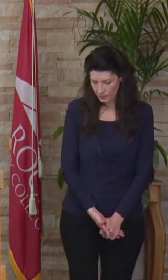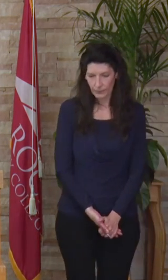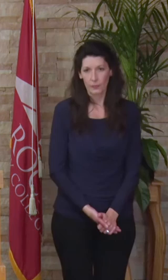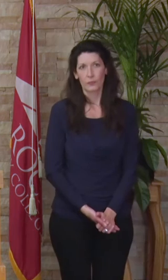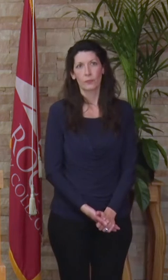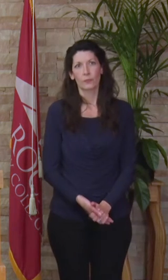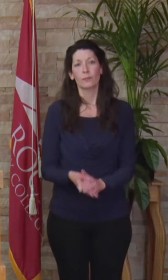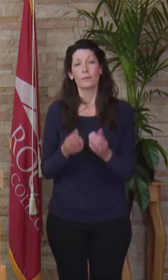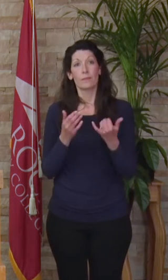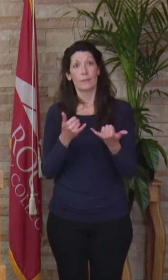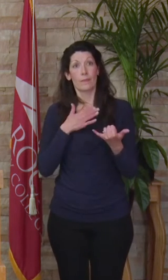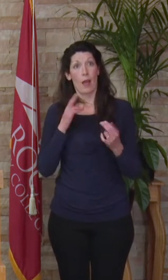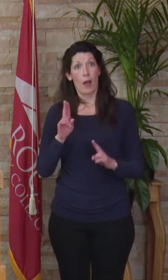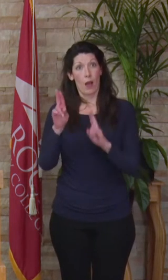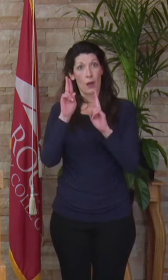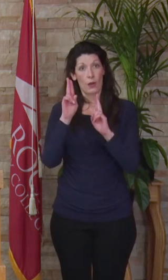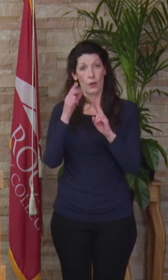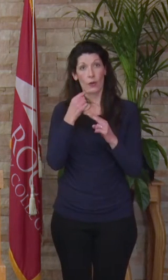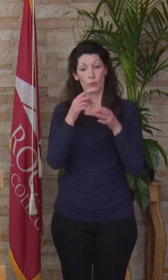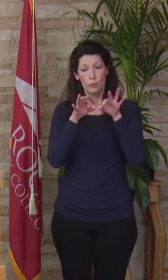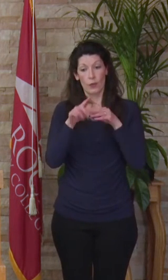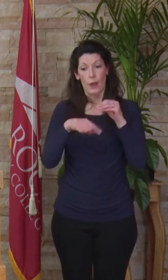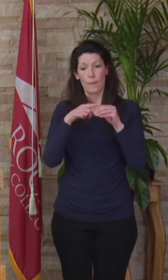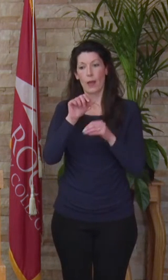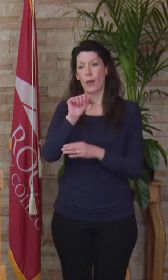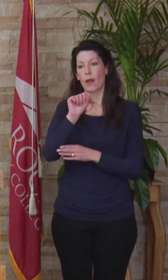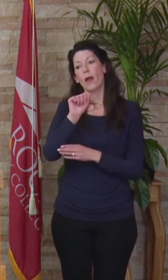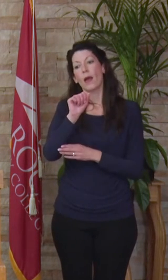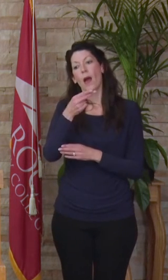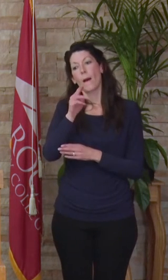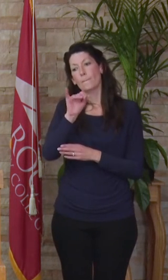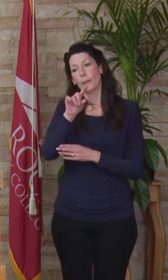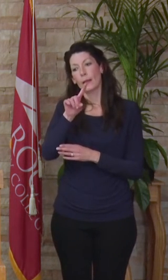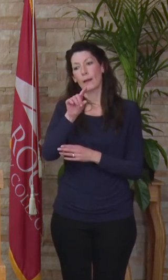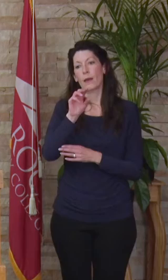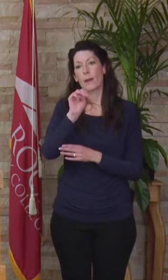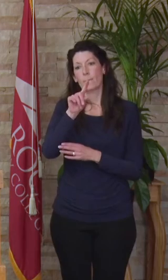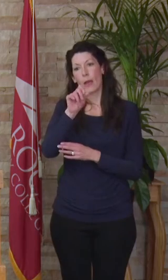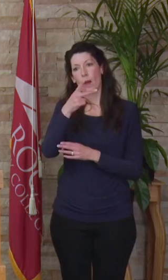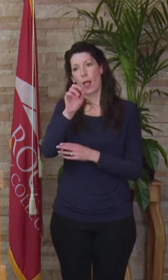I now have the honor to tell you a little bit about Ahmed Madkhali. Ahmed is an international